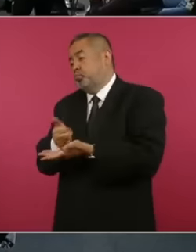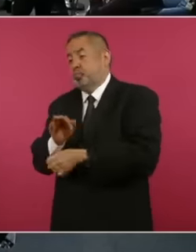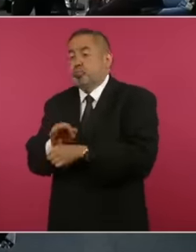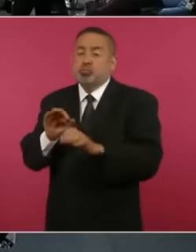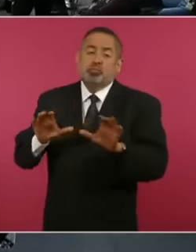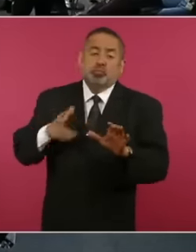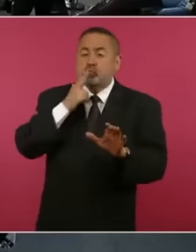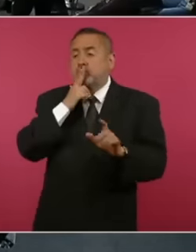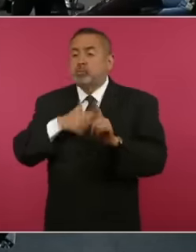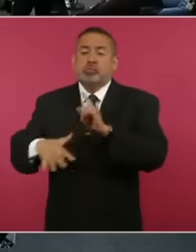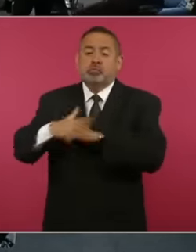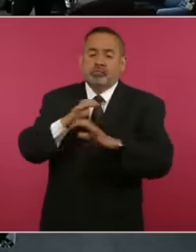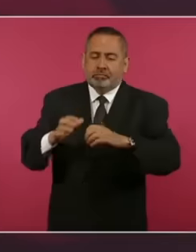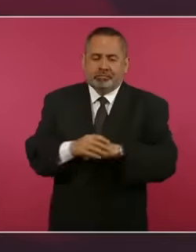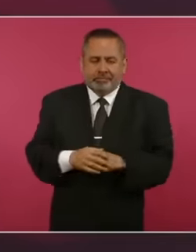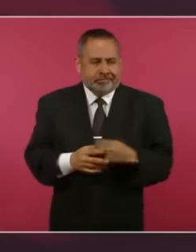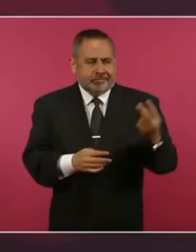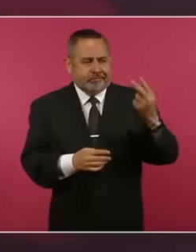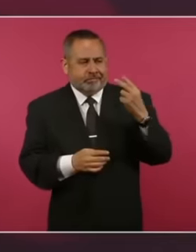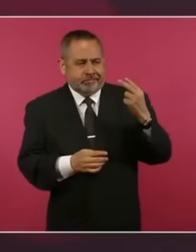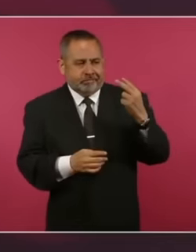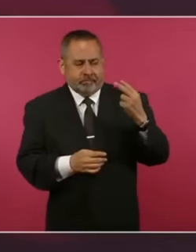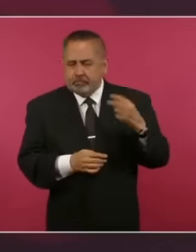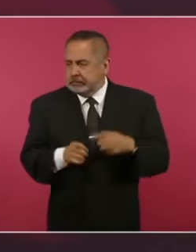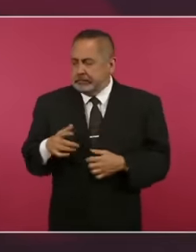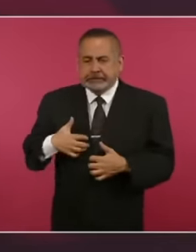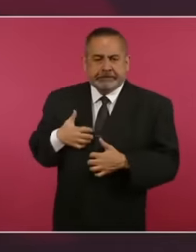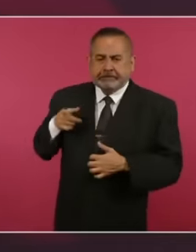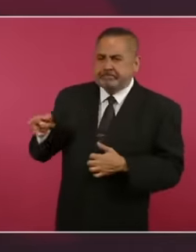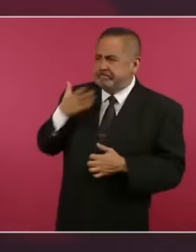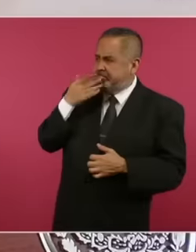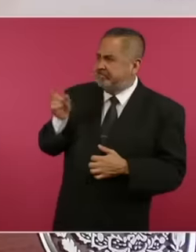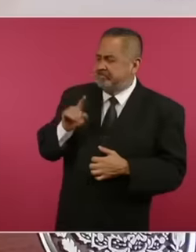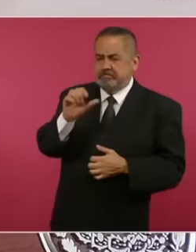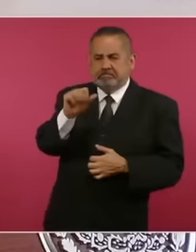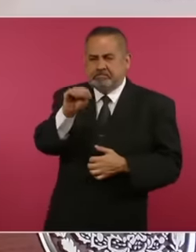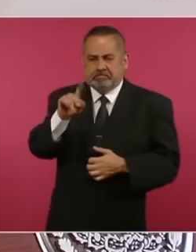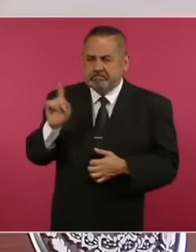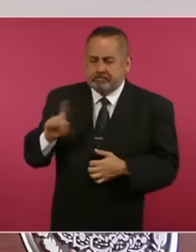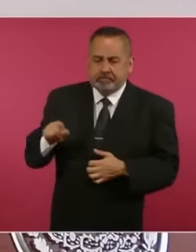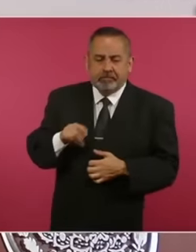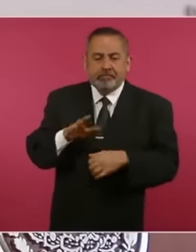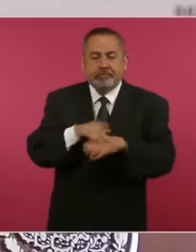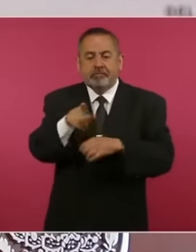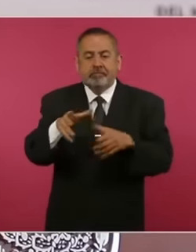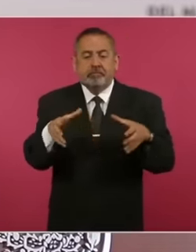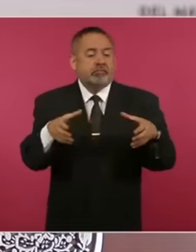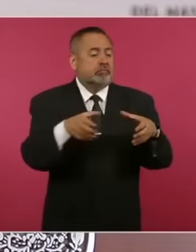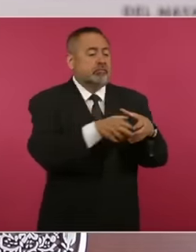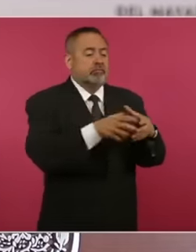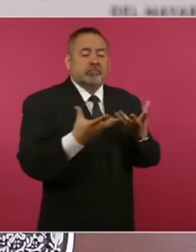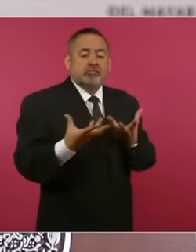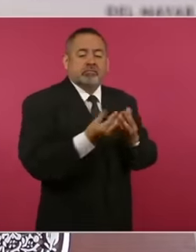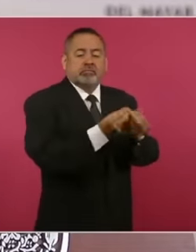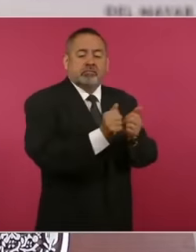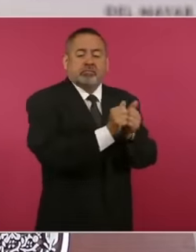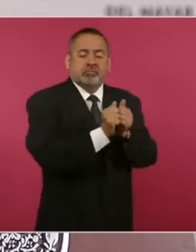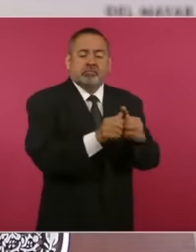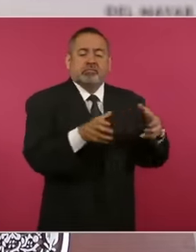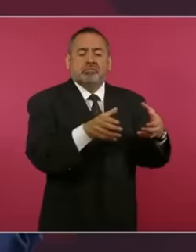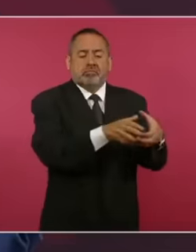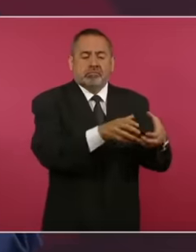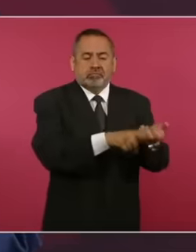that do not They see us favorably because they belong to the conservative bloc that we